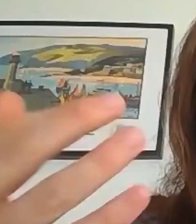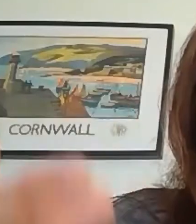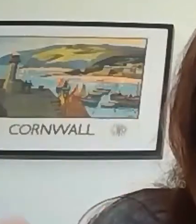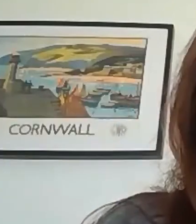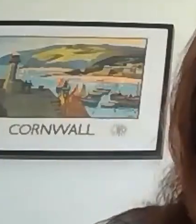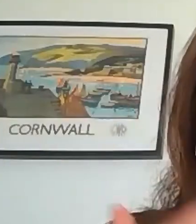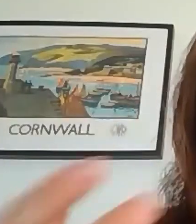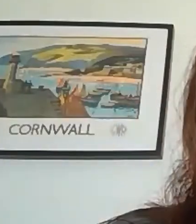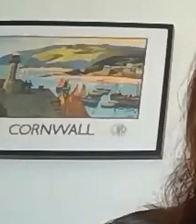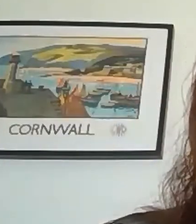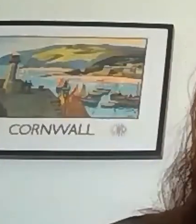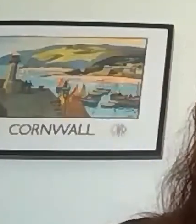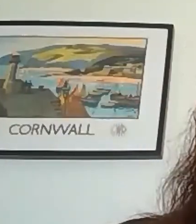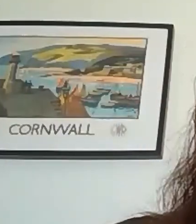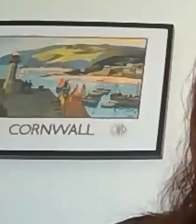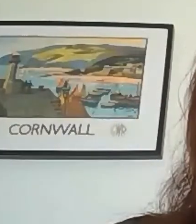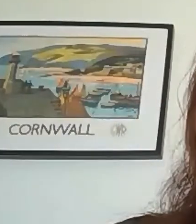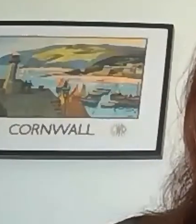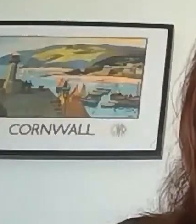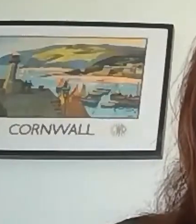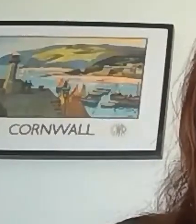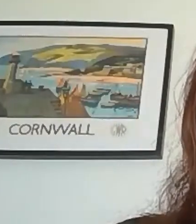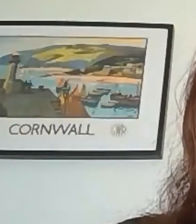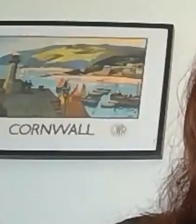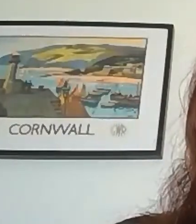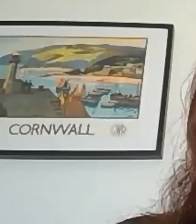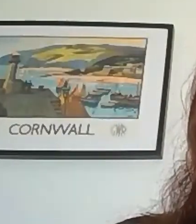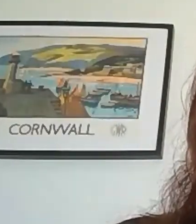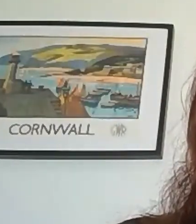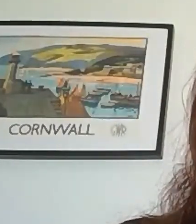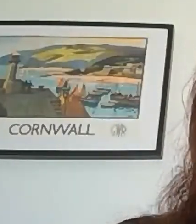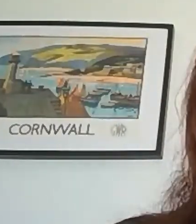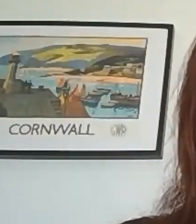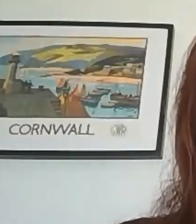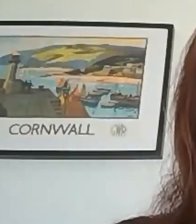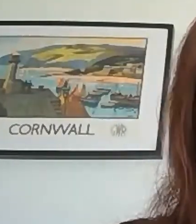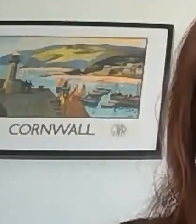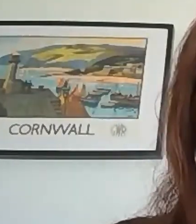and I think teachers are struggling with the same issues